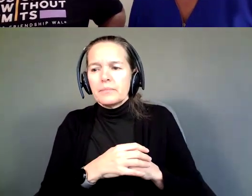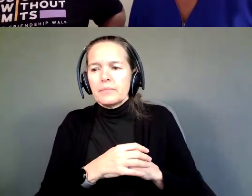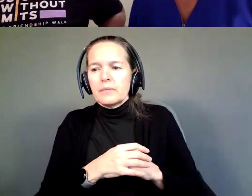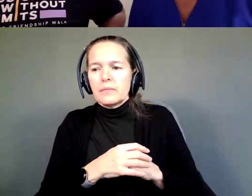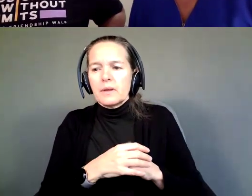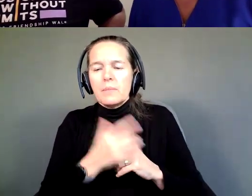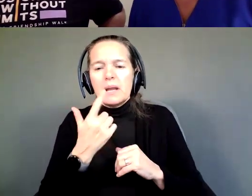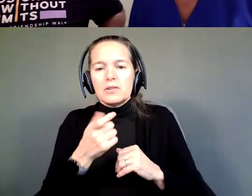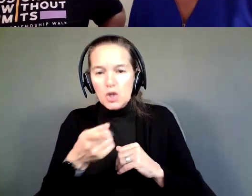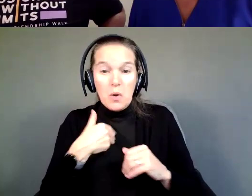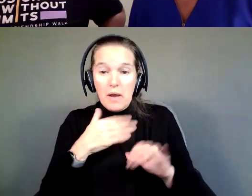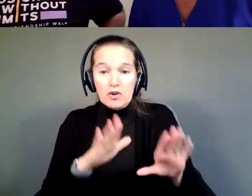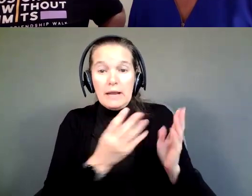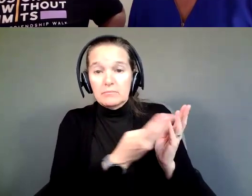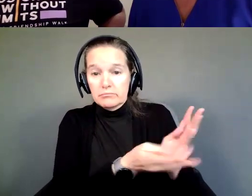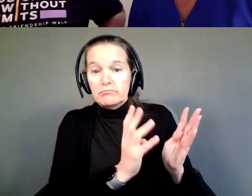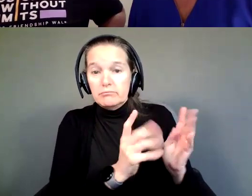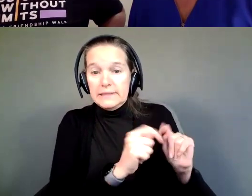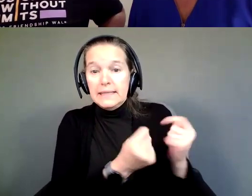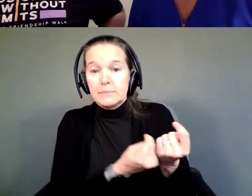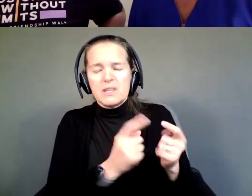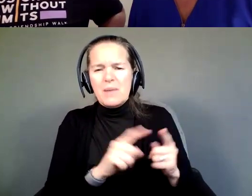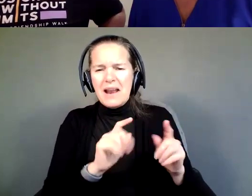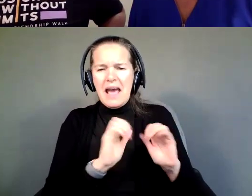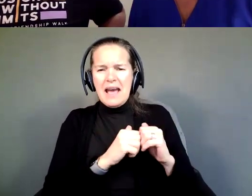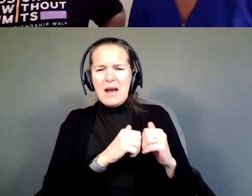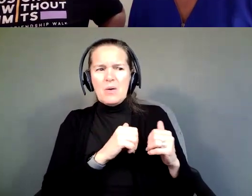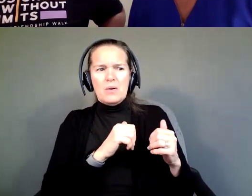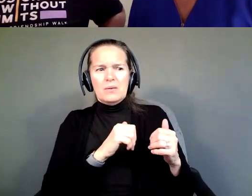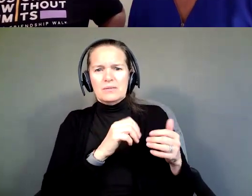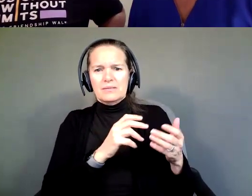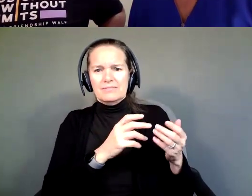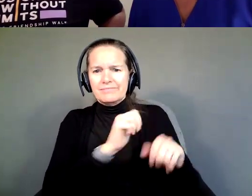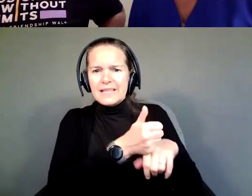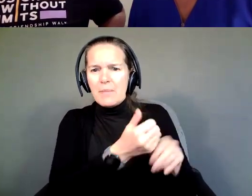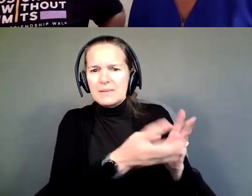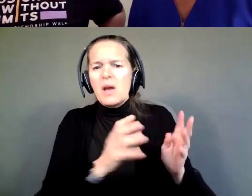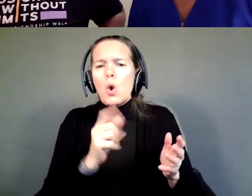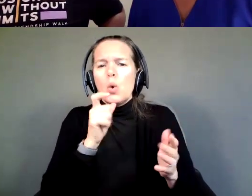But how did you get there? Who did you reach out to first? Sonia and Shawn, let's go with you.